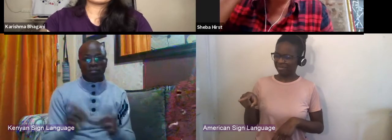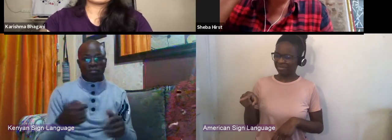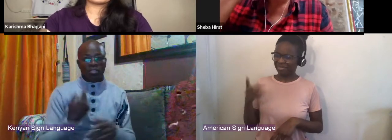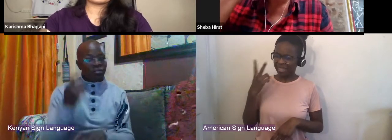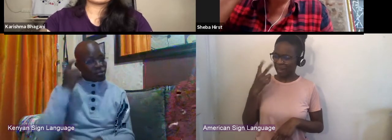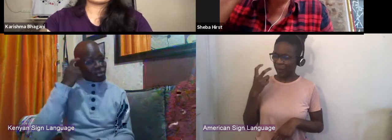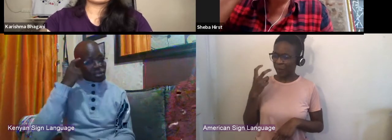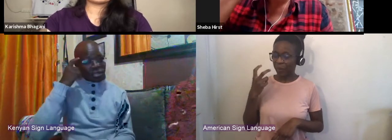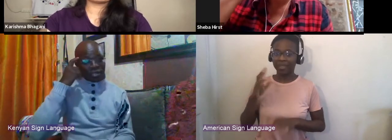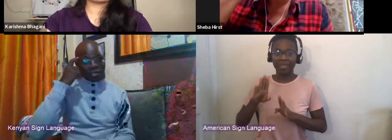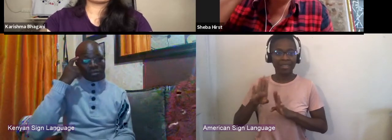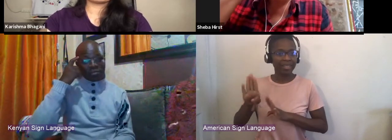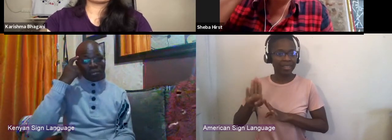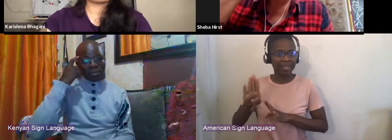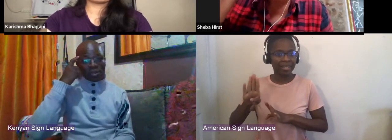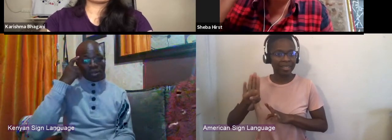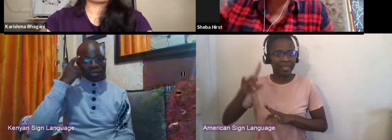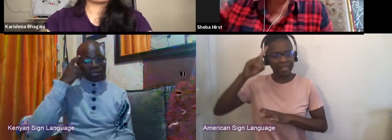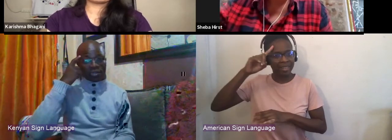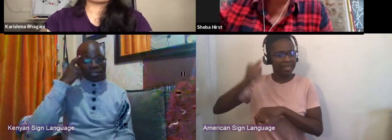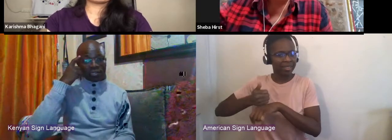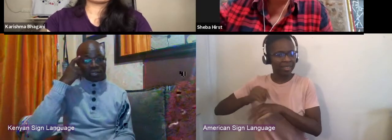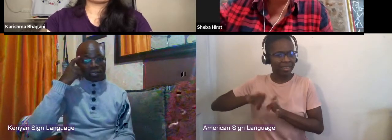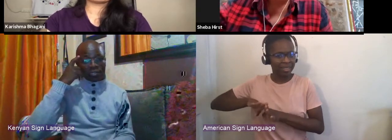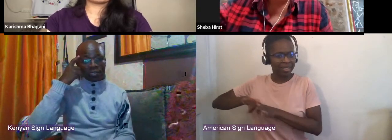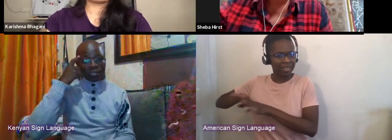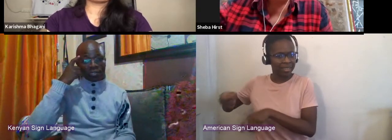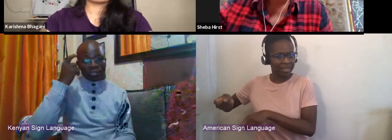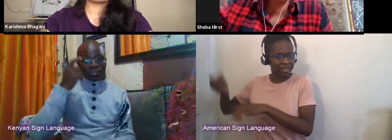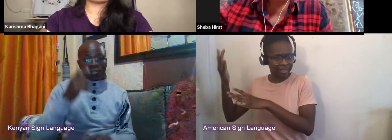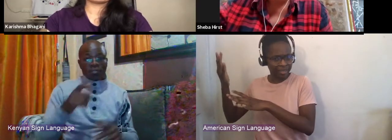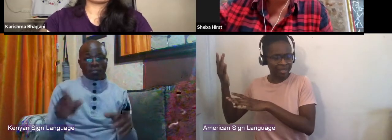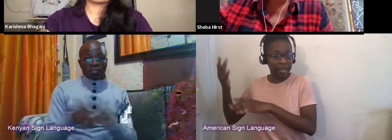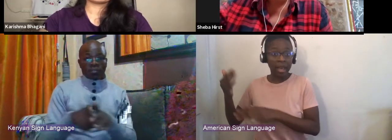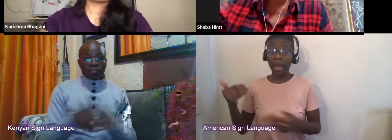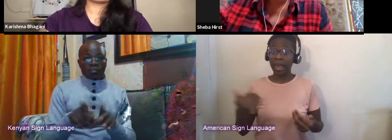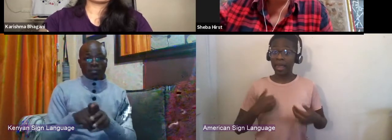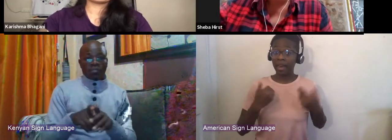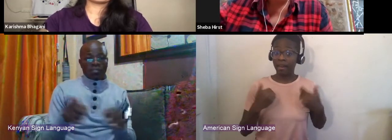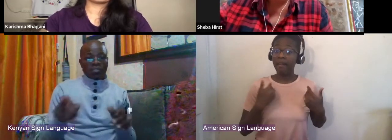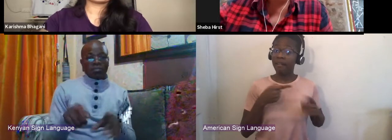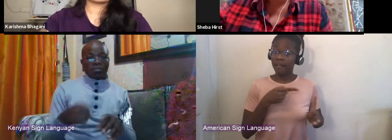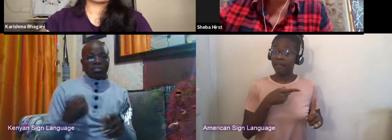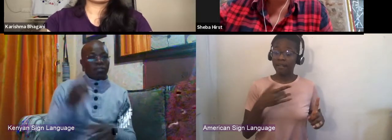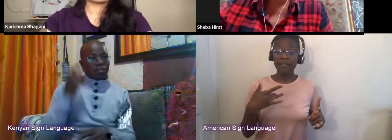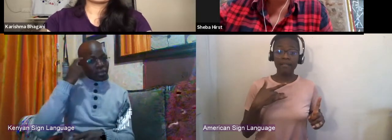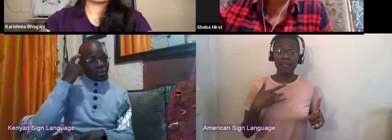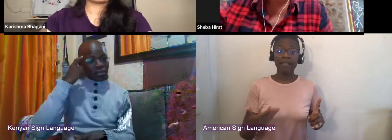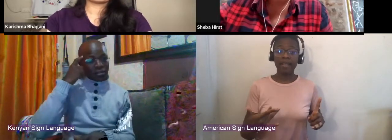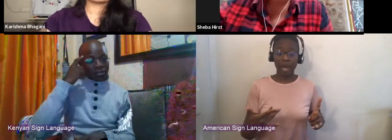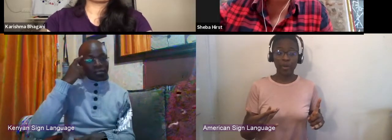to a place as you become more experienced where you know all the reasons why things won't work and you spend a lot